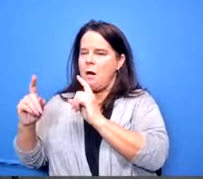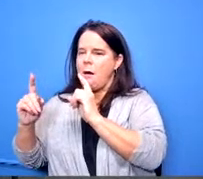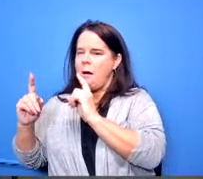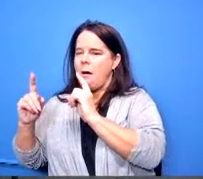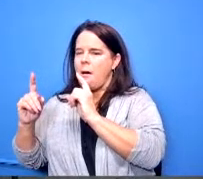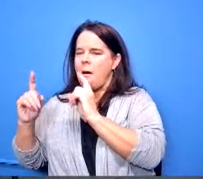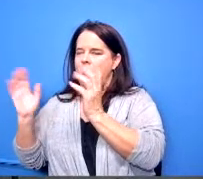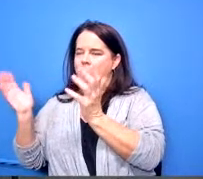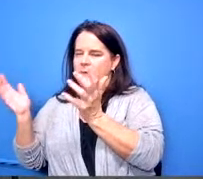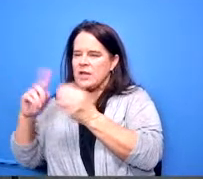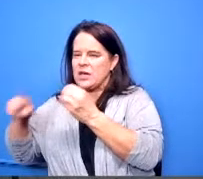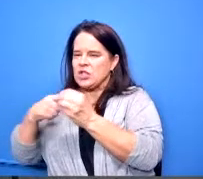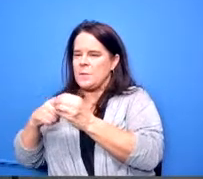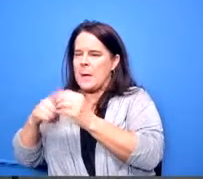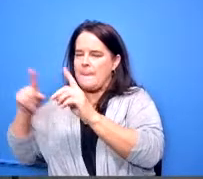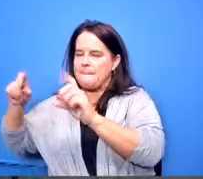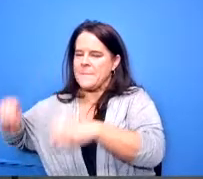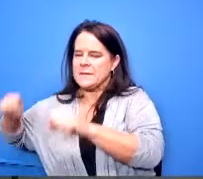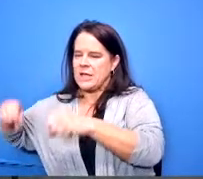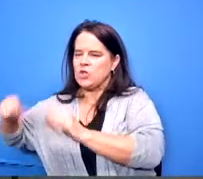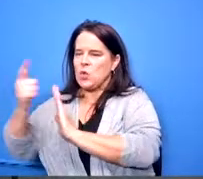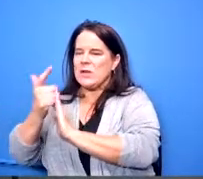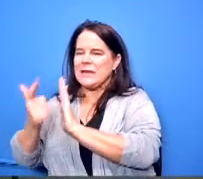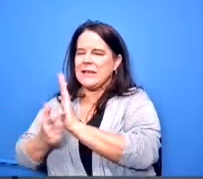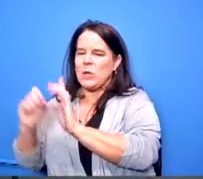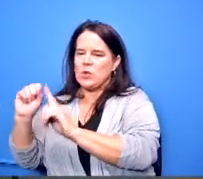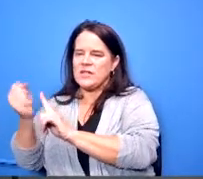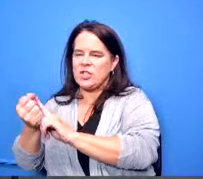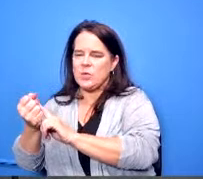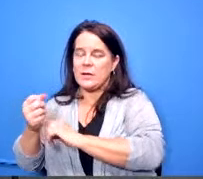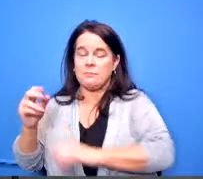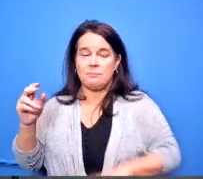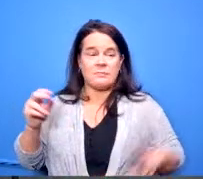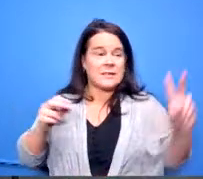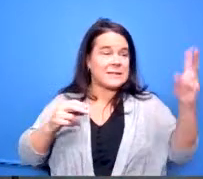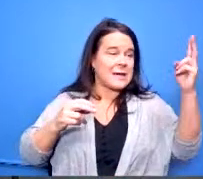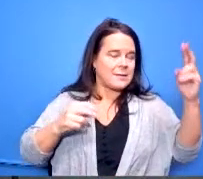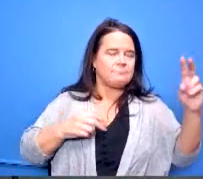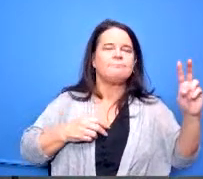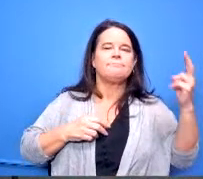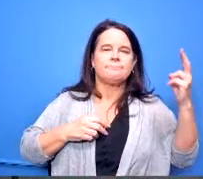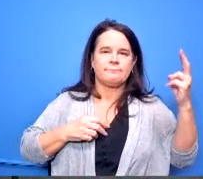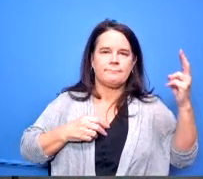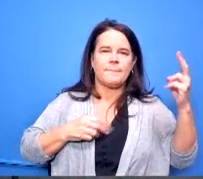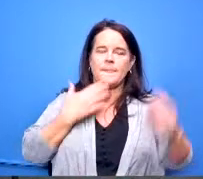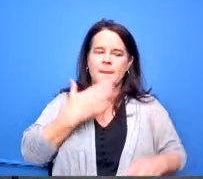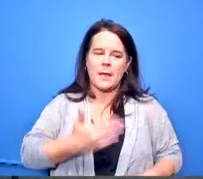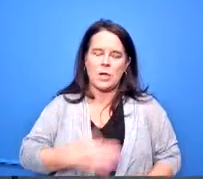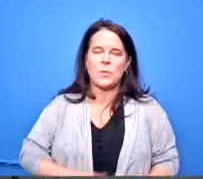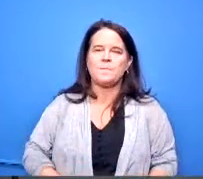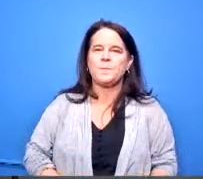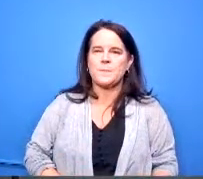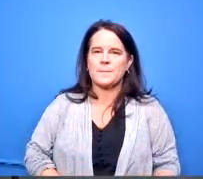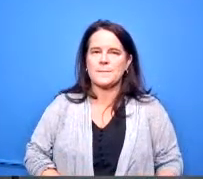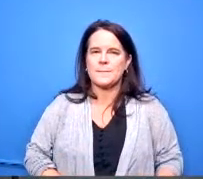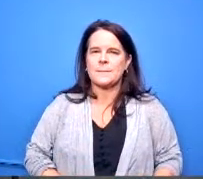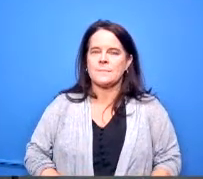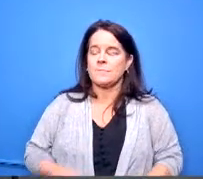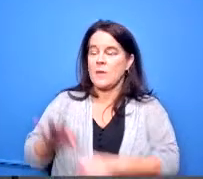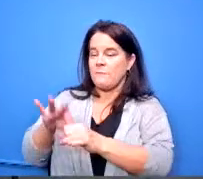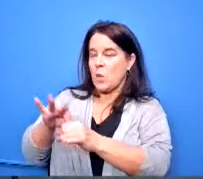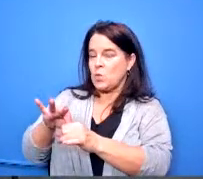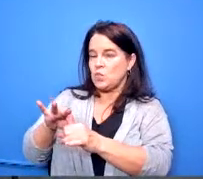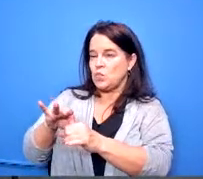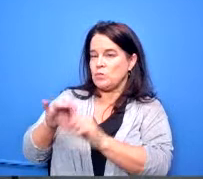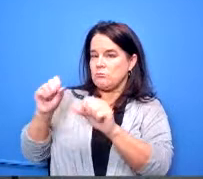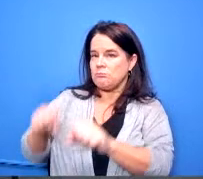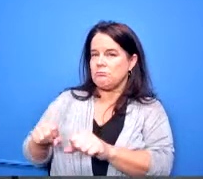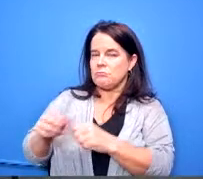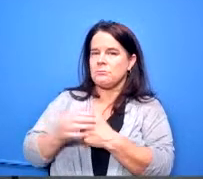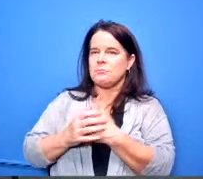legal matters as well do i have a second no second thank you may we have a vote president smith